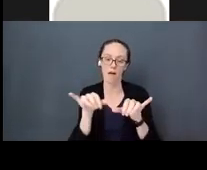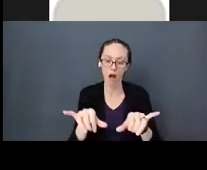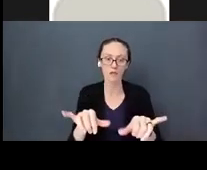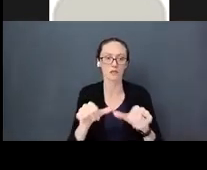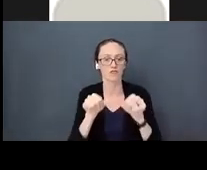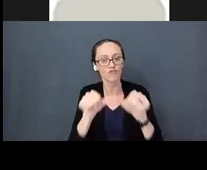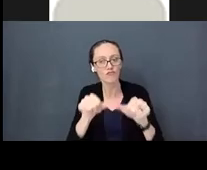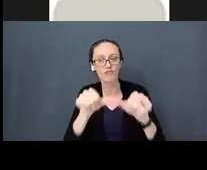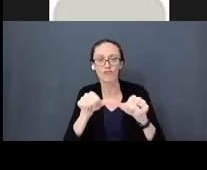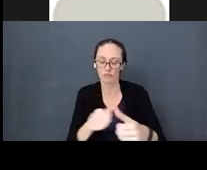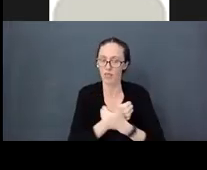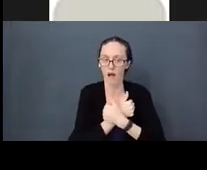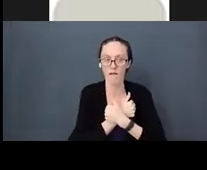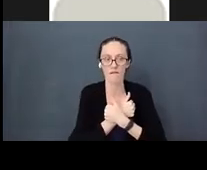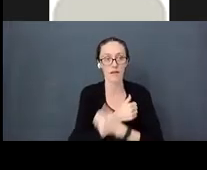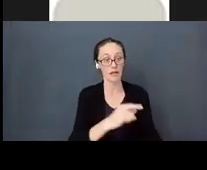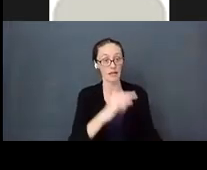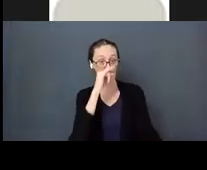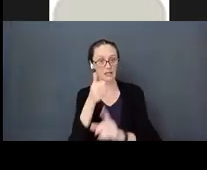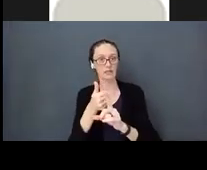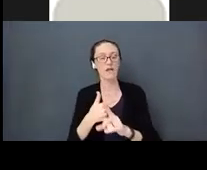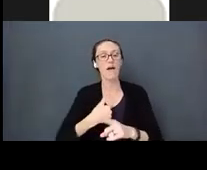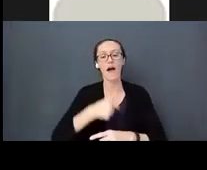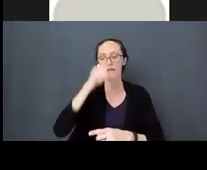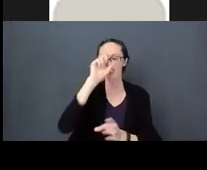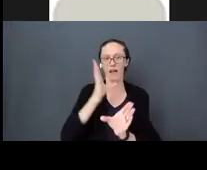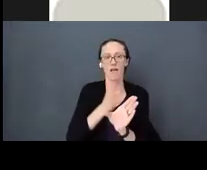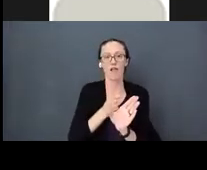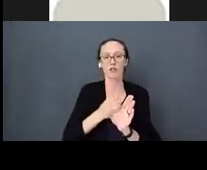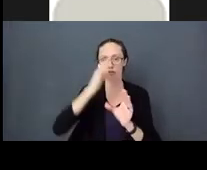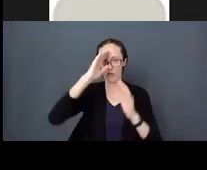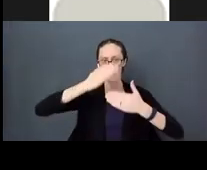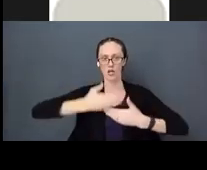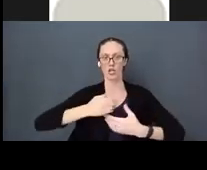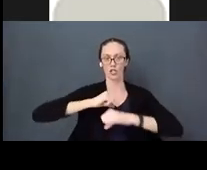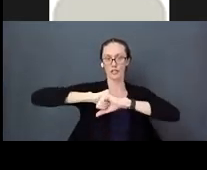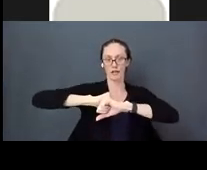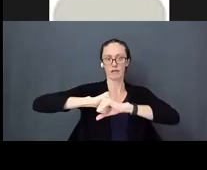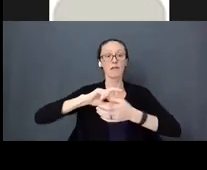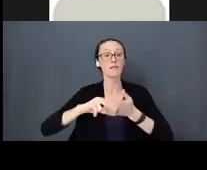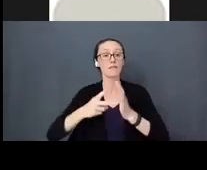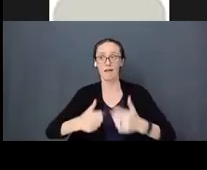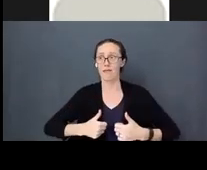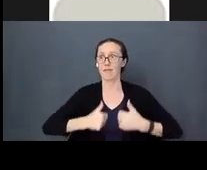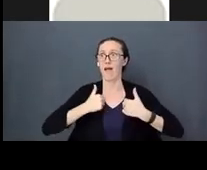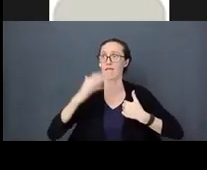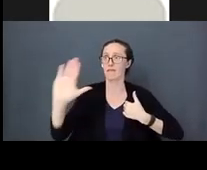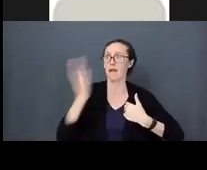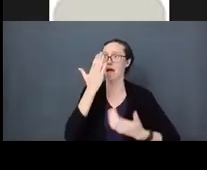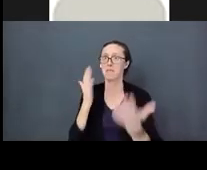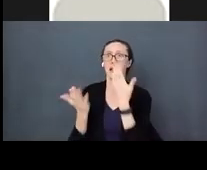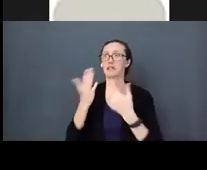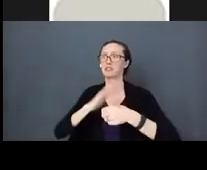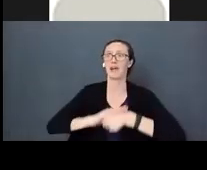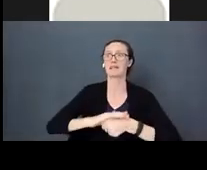Kids have a psychology shield that will help them deal with life’s stresses. You know I mean when I